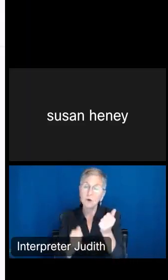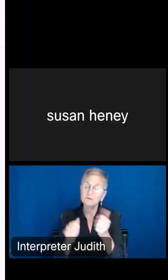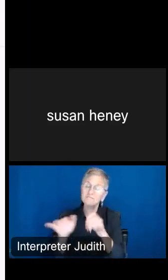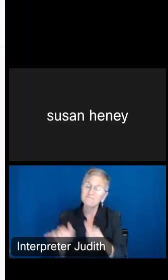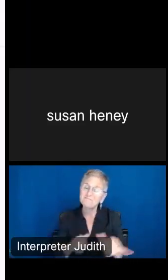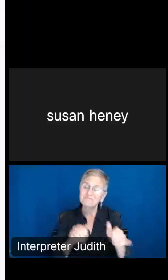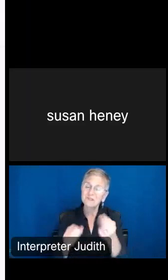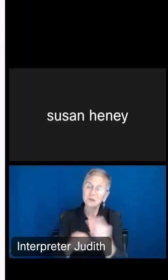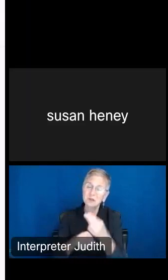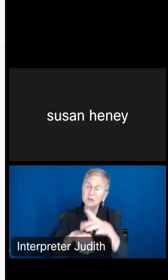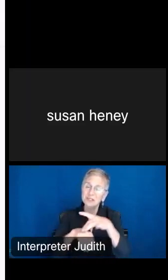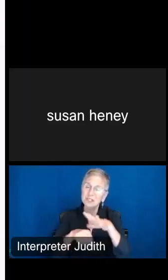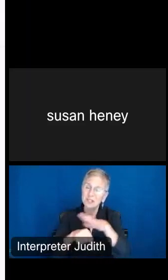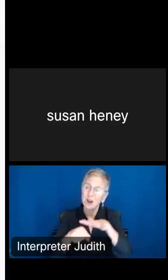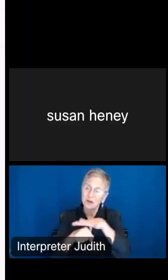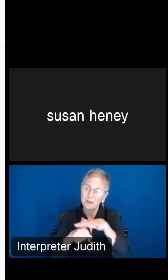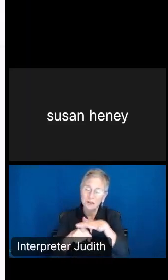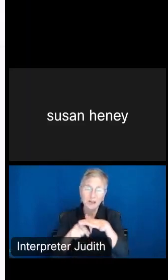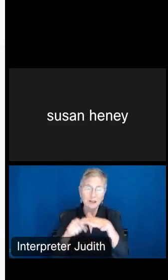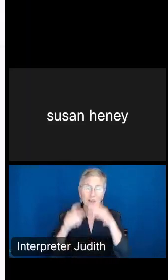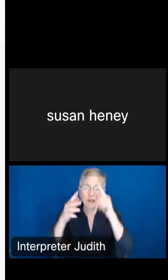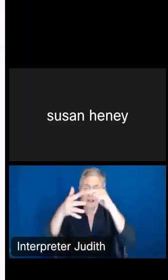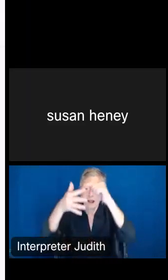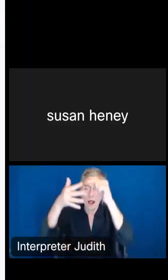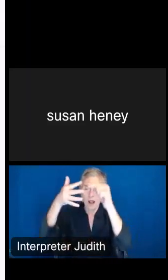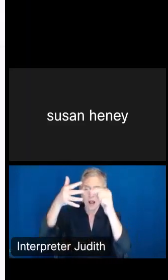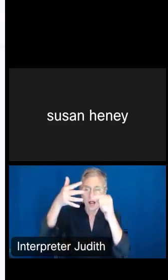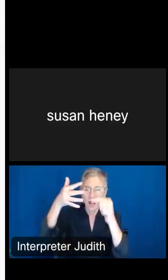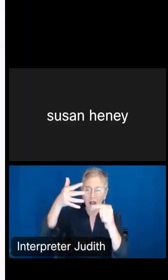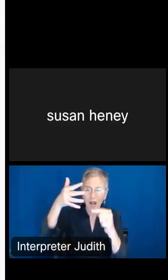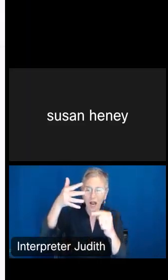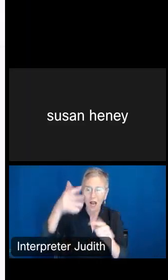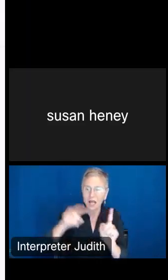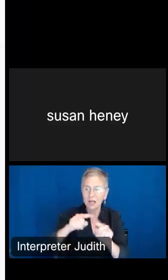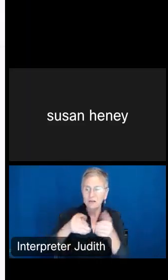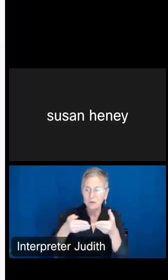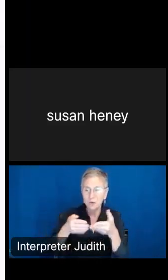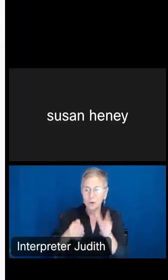at the top, followed by all kinds of other ways that you can look for geography.